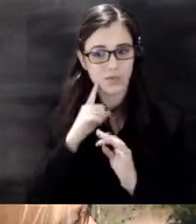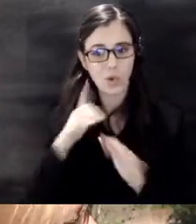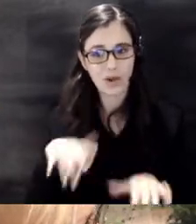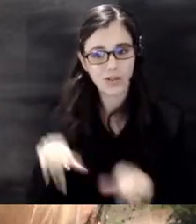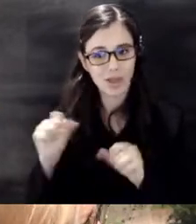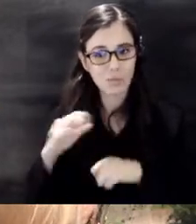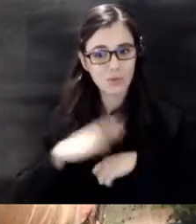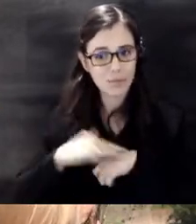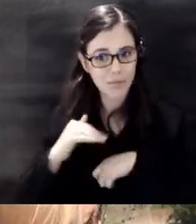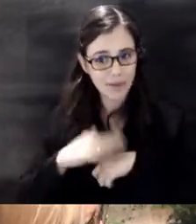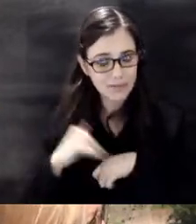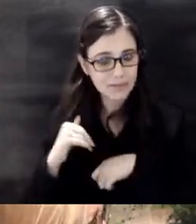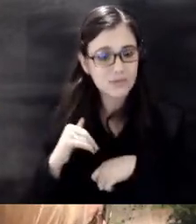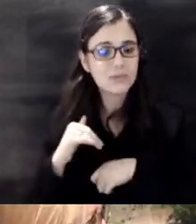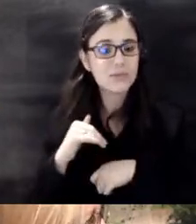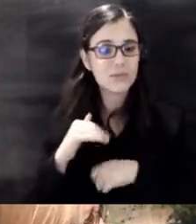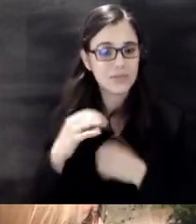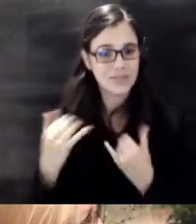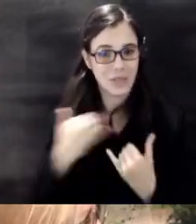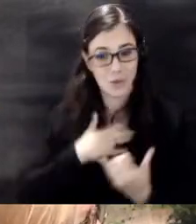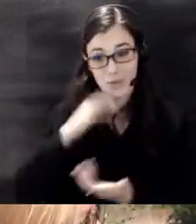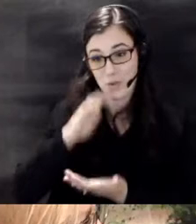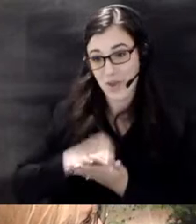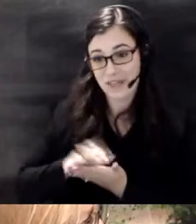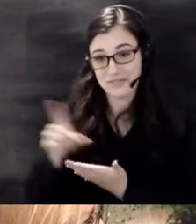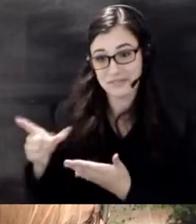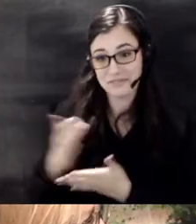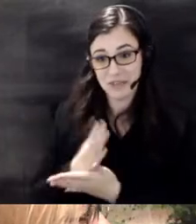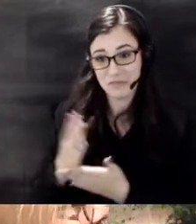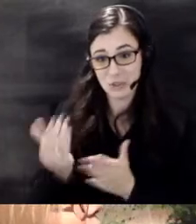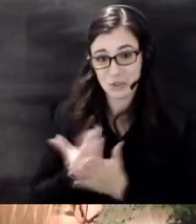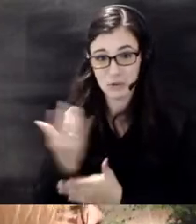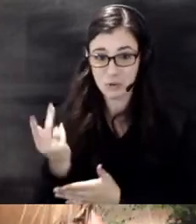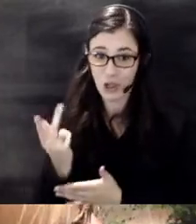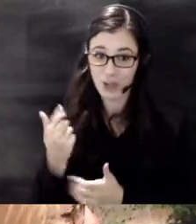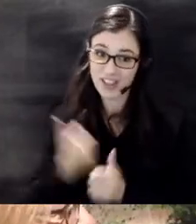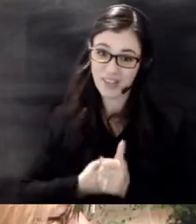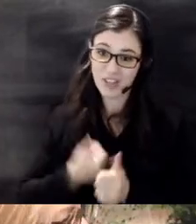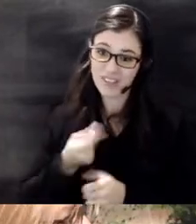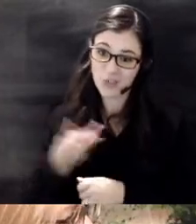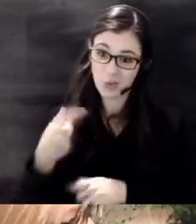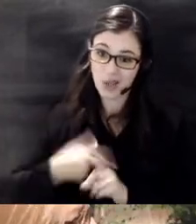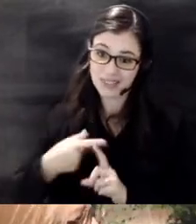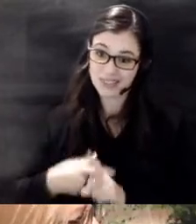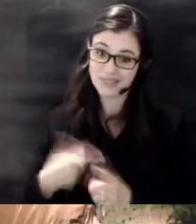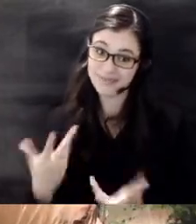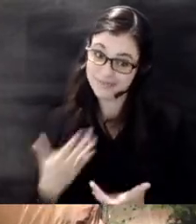extent where uh now my wife is averaging a new dog every few months so I appreciate your work it's